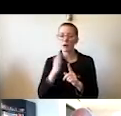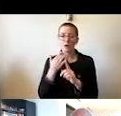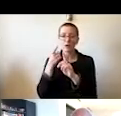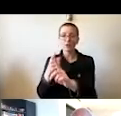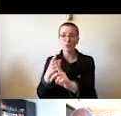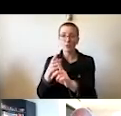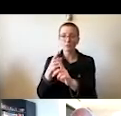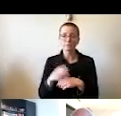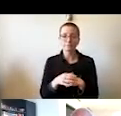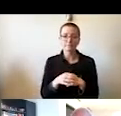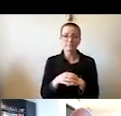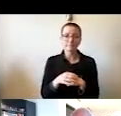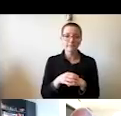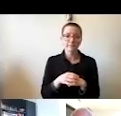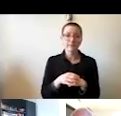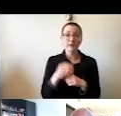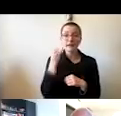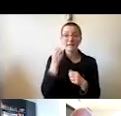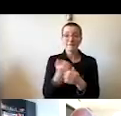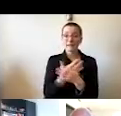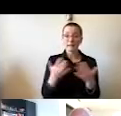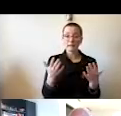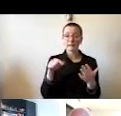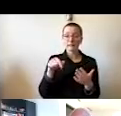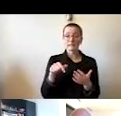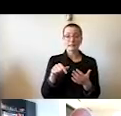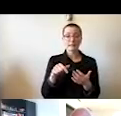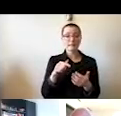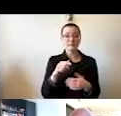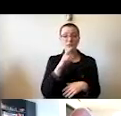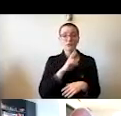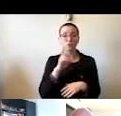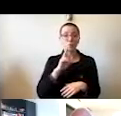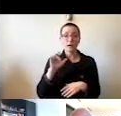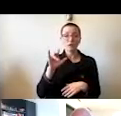If anything, these twin crises have brought through relevance